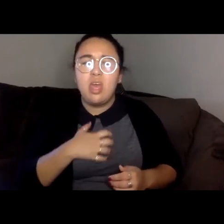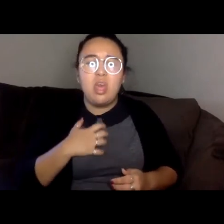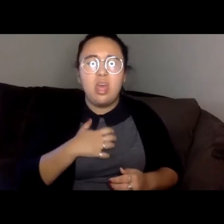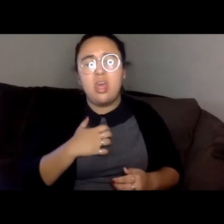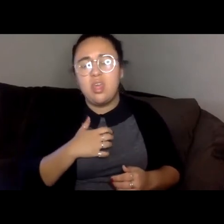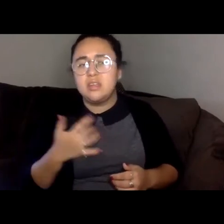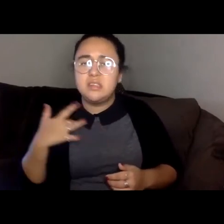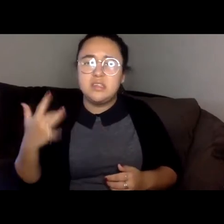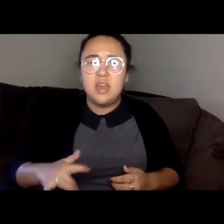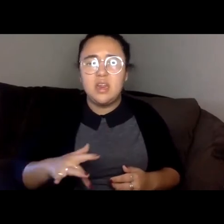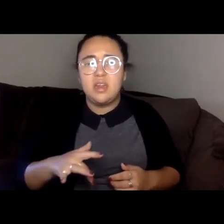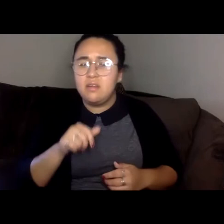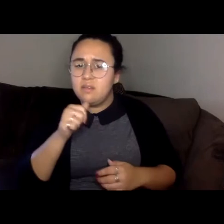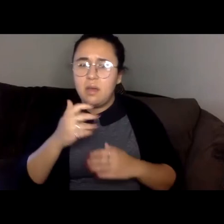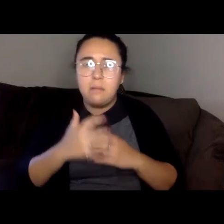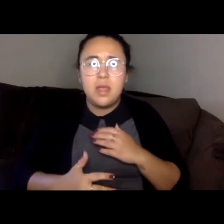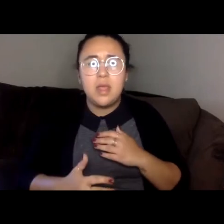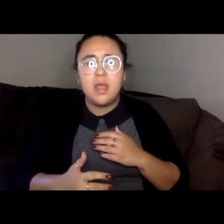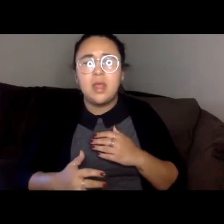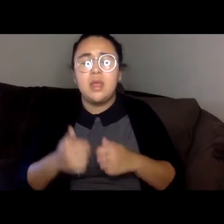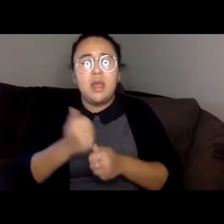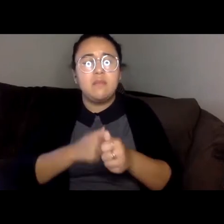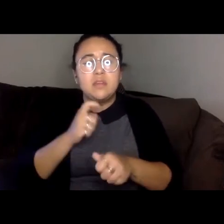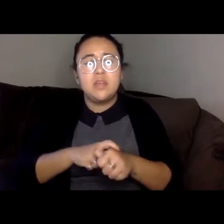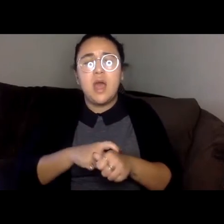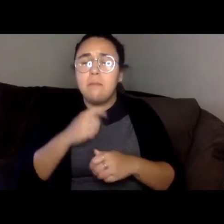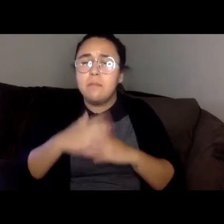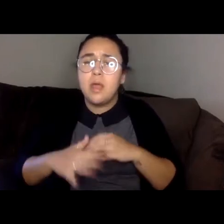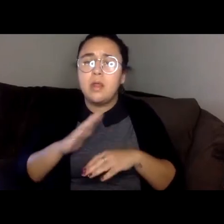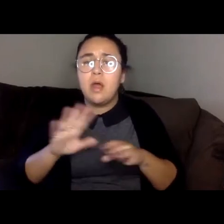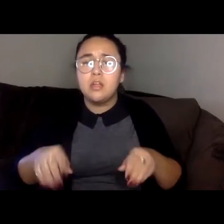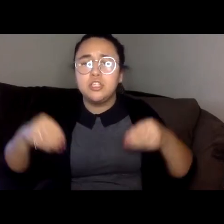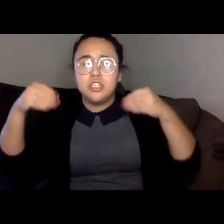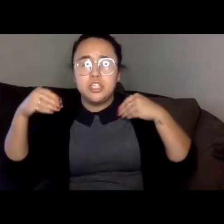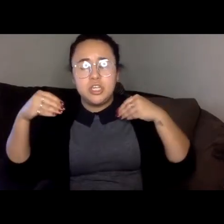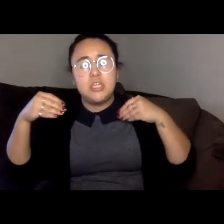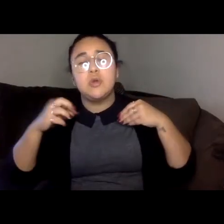Every time I found the blood on the sheets or on my underwear, it was both a relief,